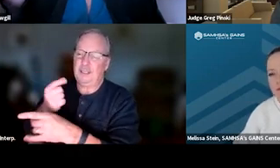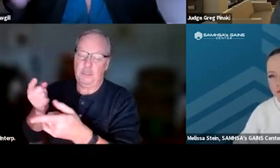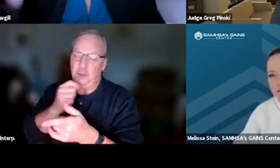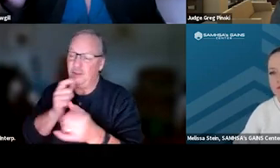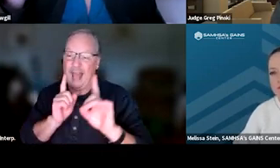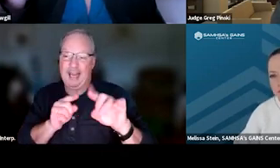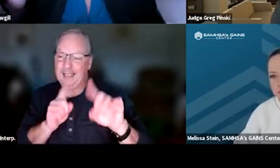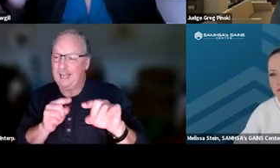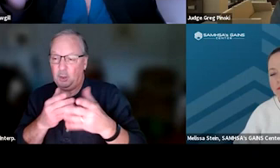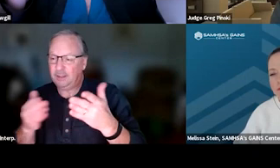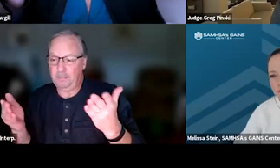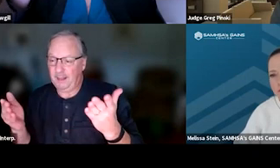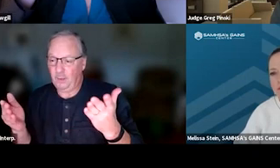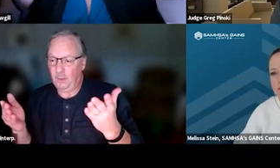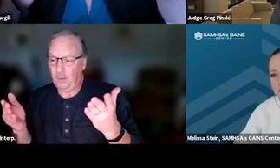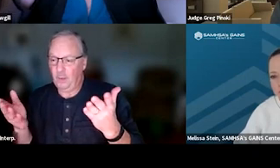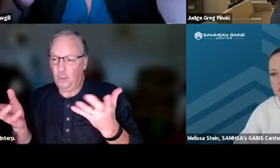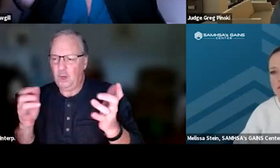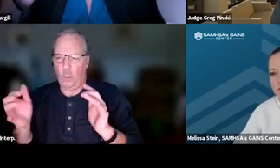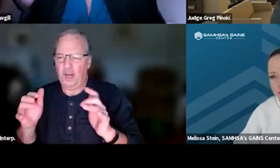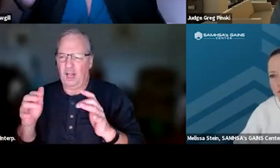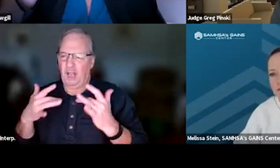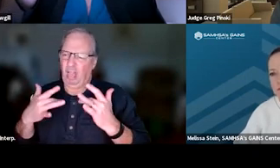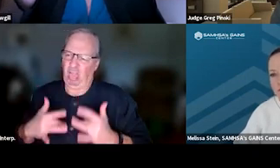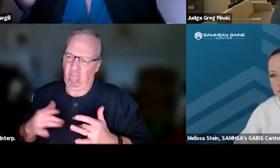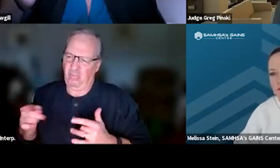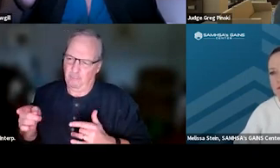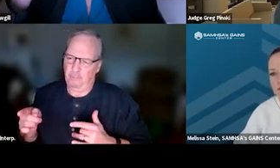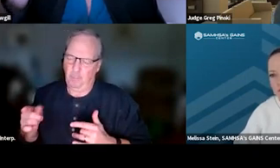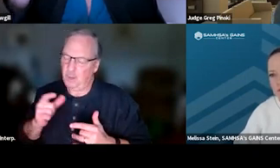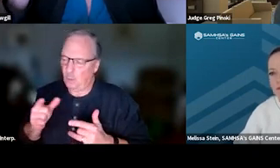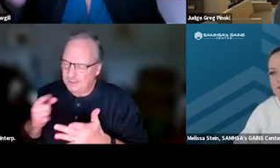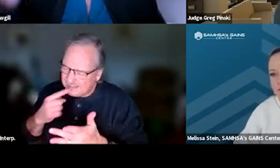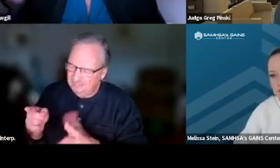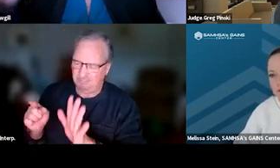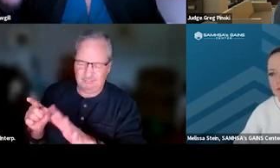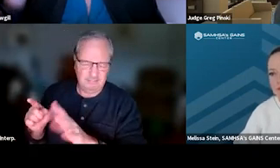But we don't wanna do that demoralizing, and we don't wanna discourage them. And there is no need to.